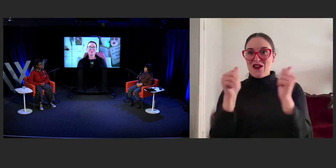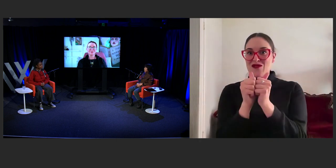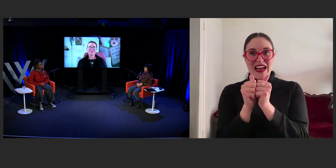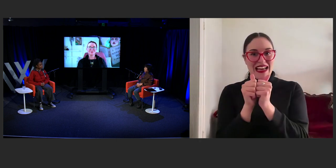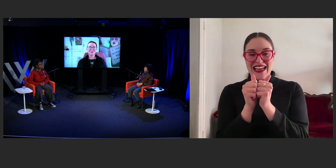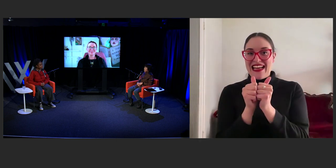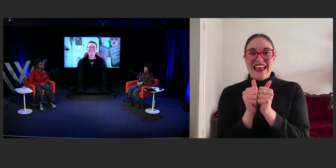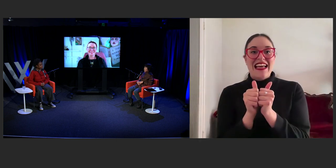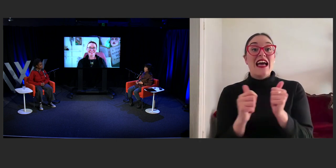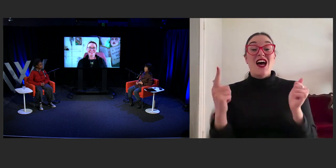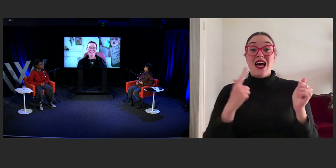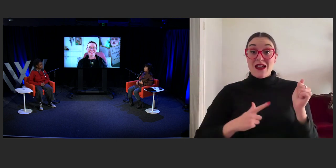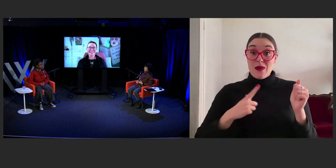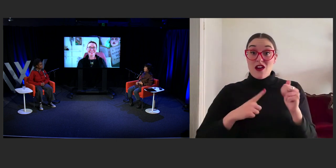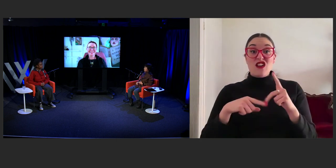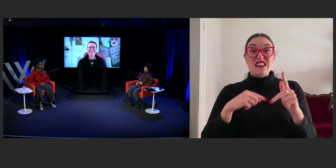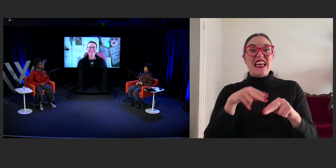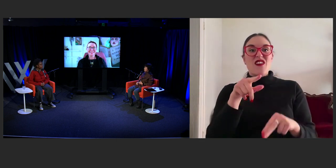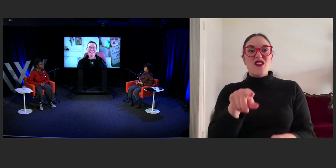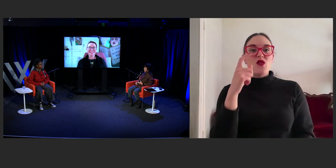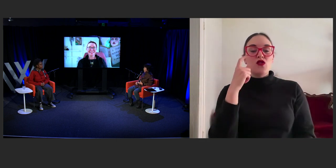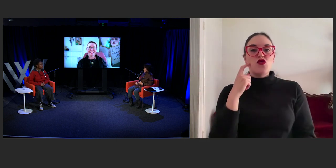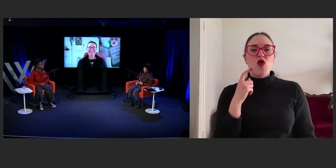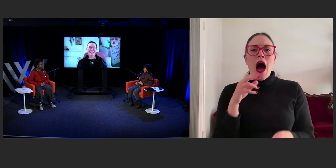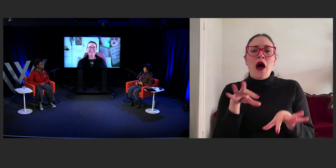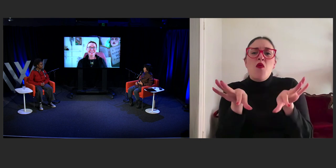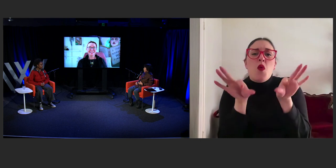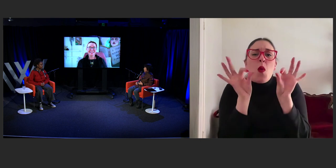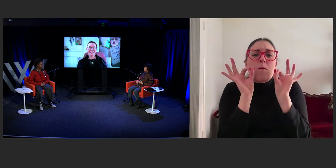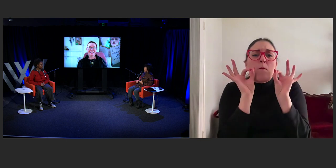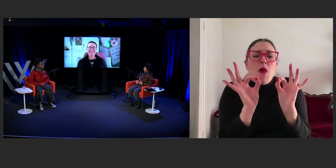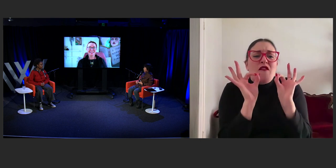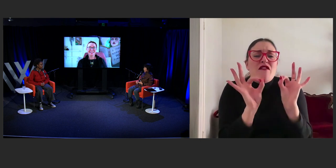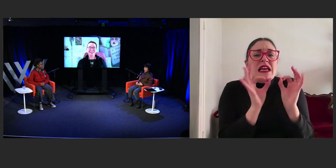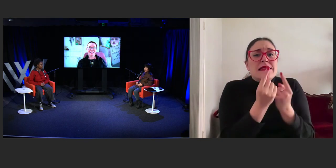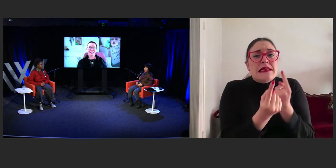and perfect each chapter or each paragraph,